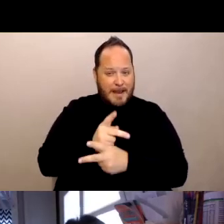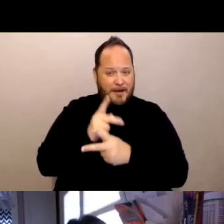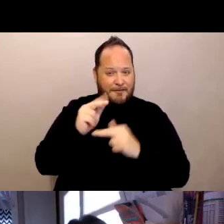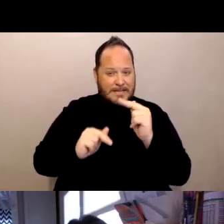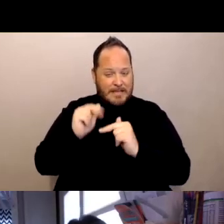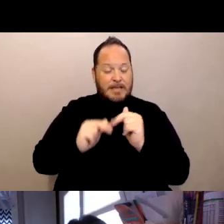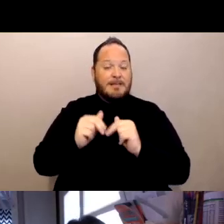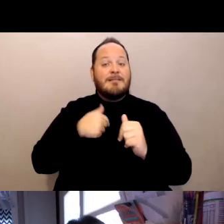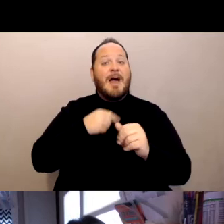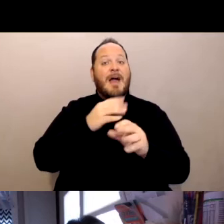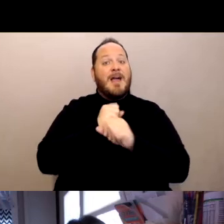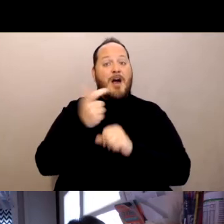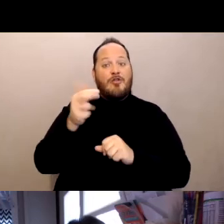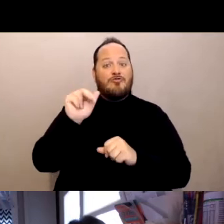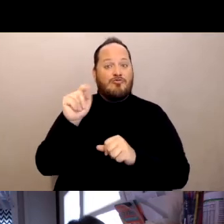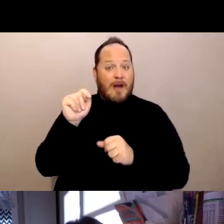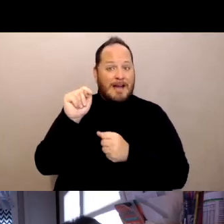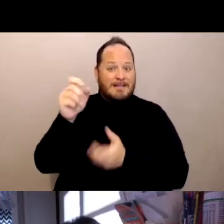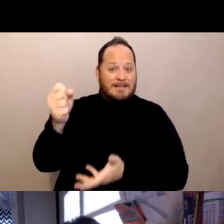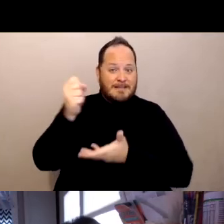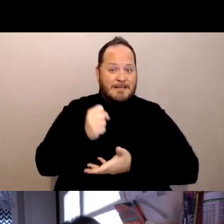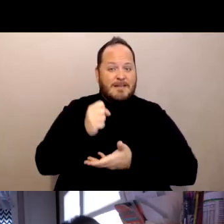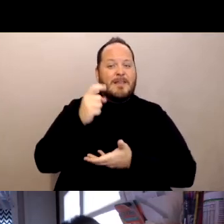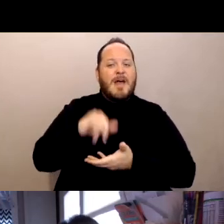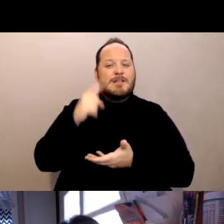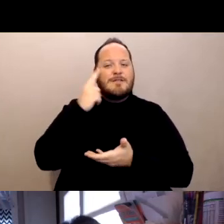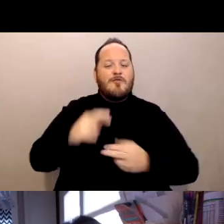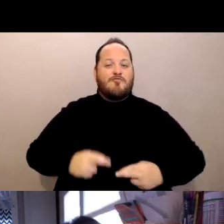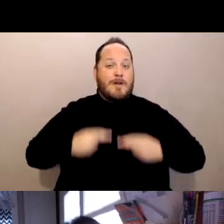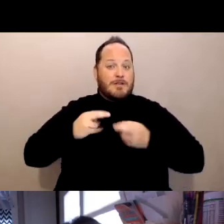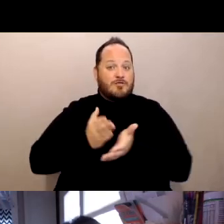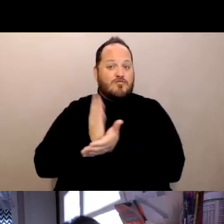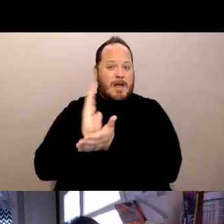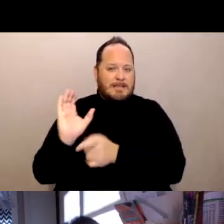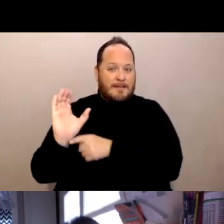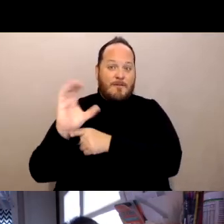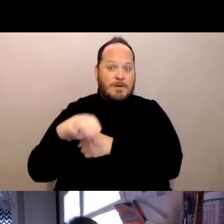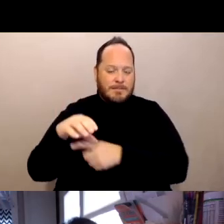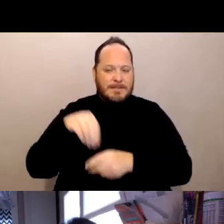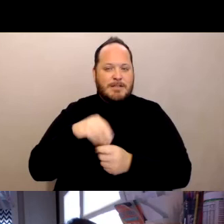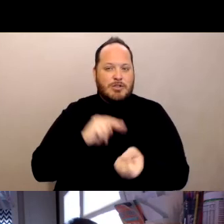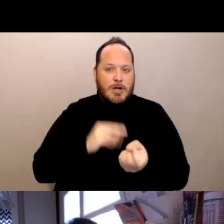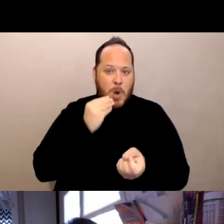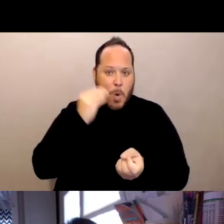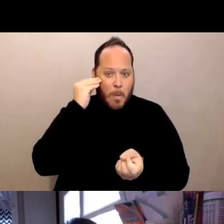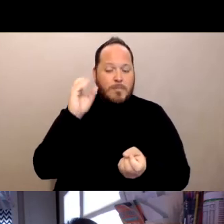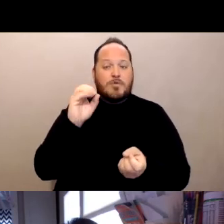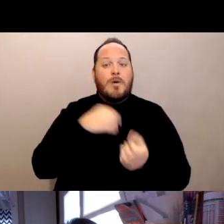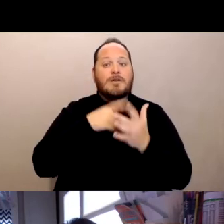to do resident rights enforcement in nursing homes. So I started suing nursing homes in San Diego